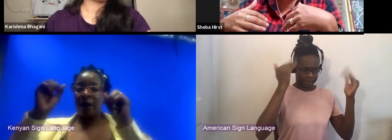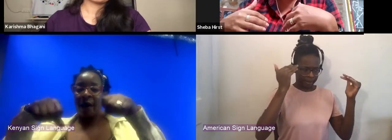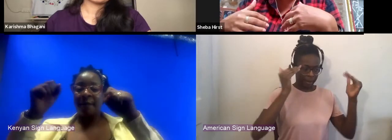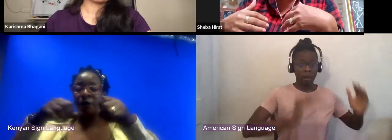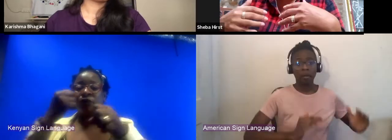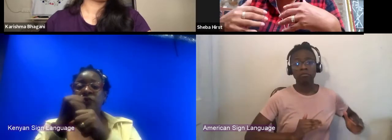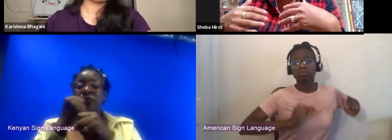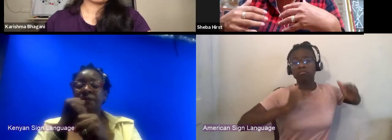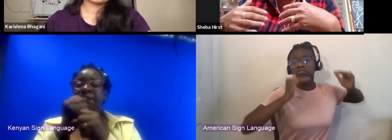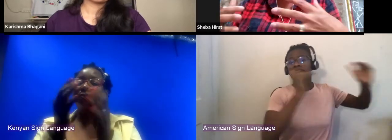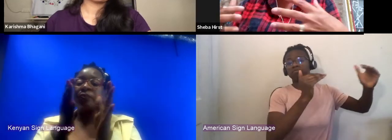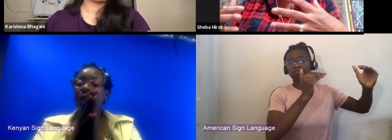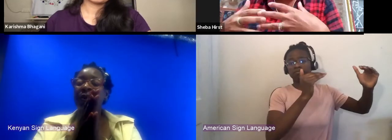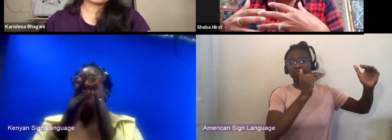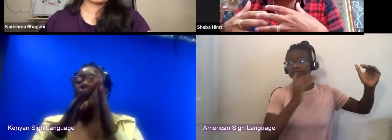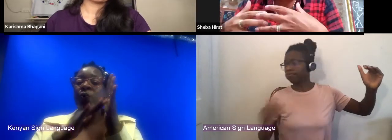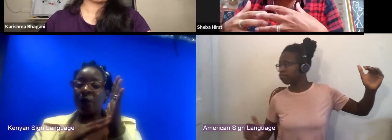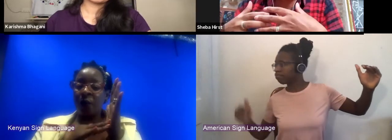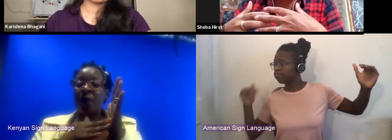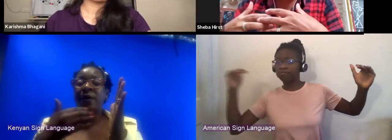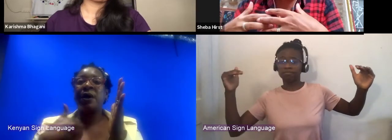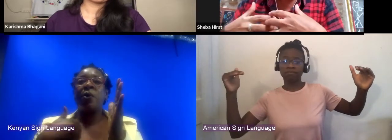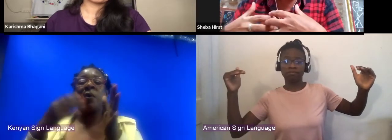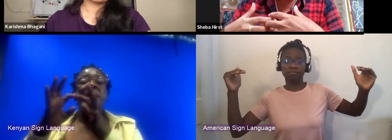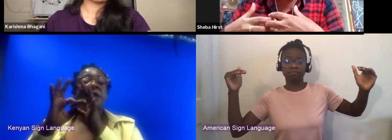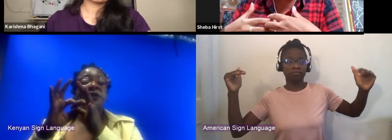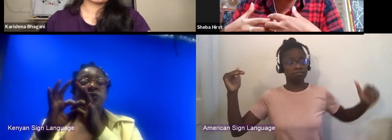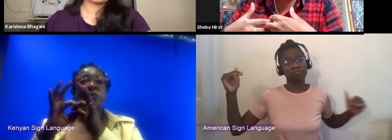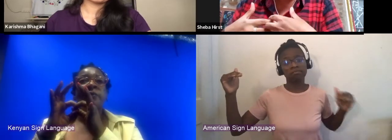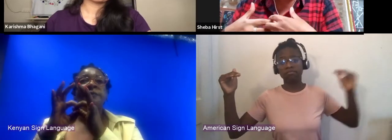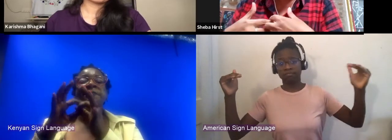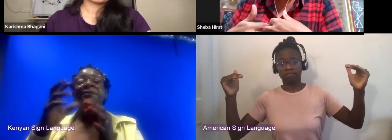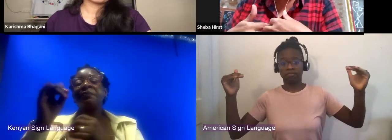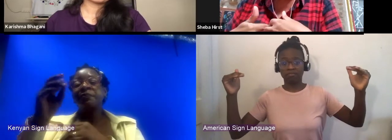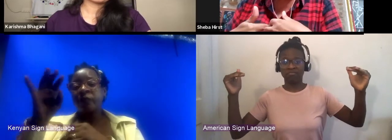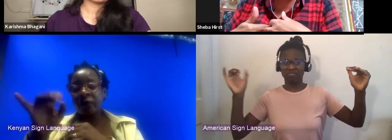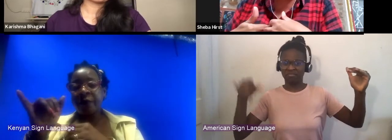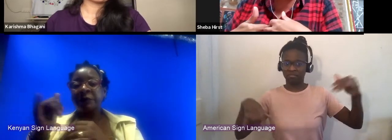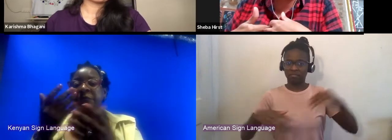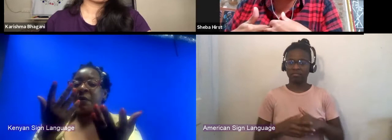It made us grow our culture around our tech maybe 10 or 20 fold.